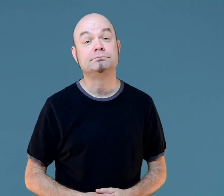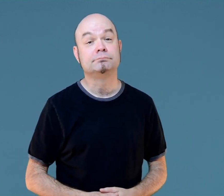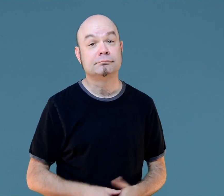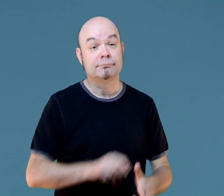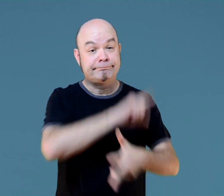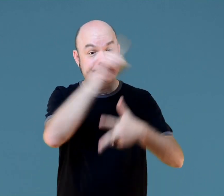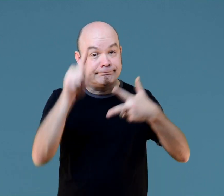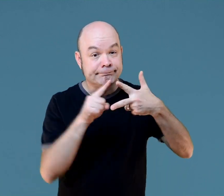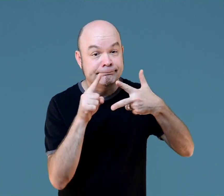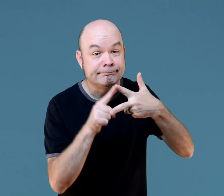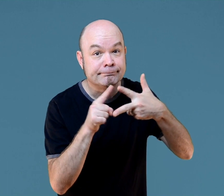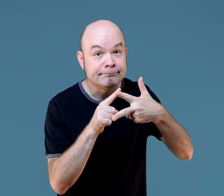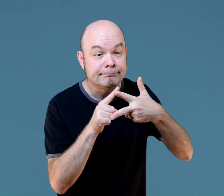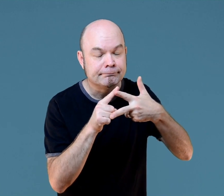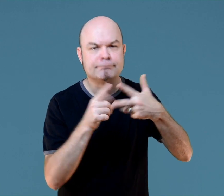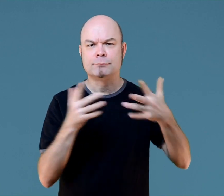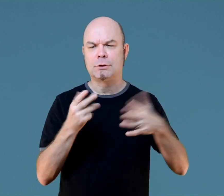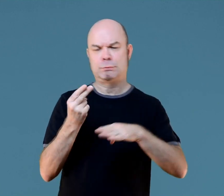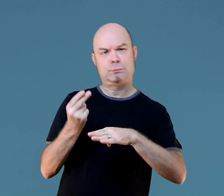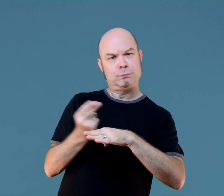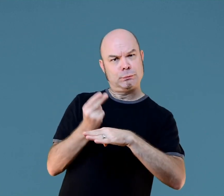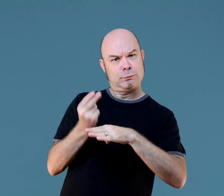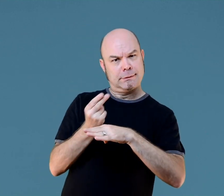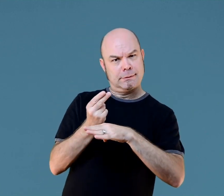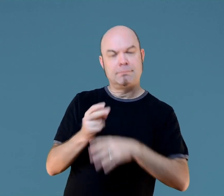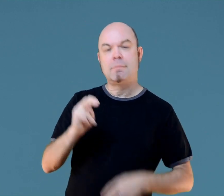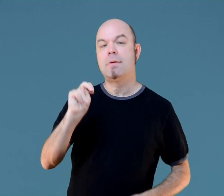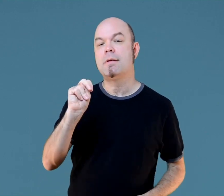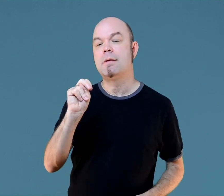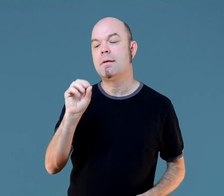Okay, the second rule is